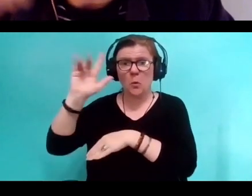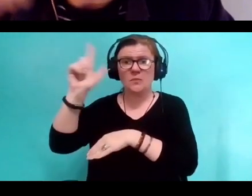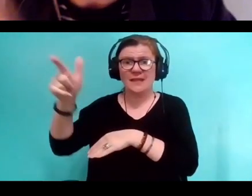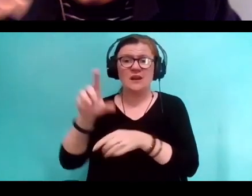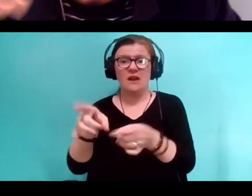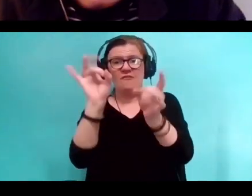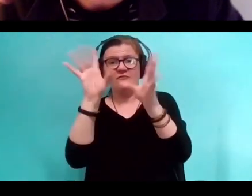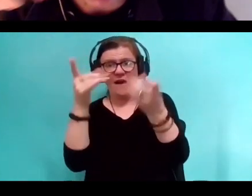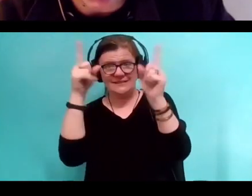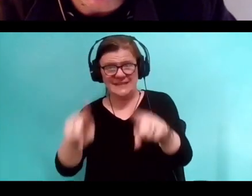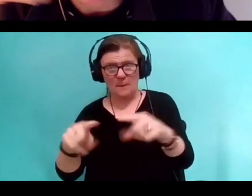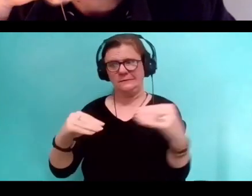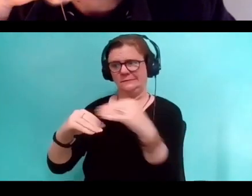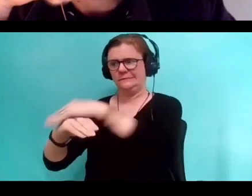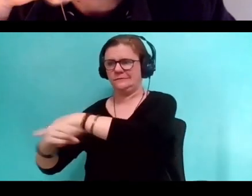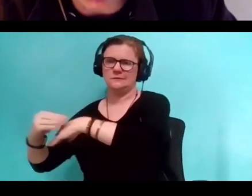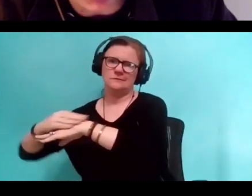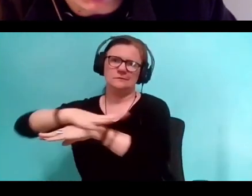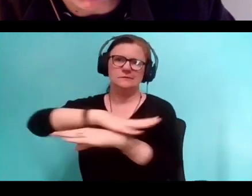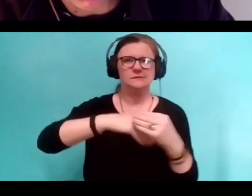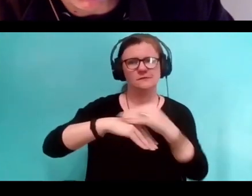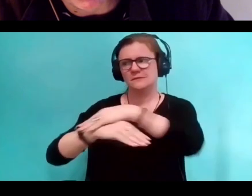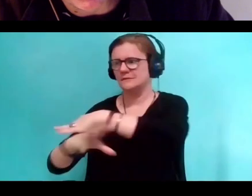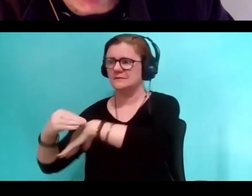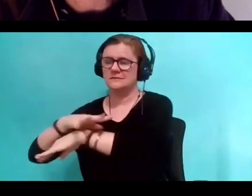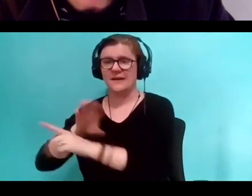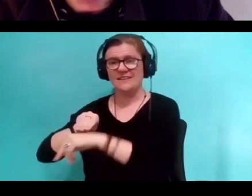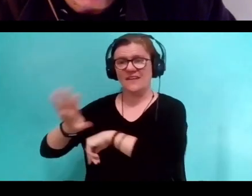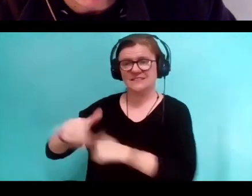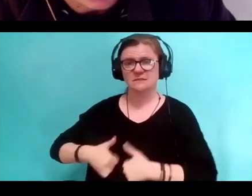by the violence, but not always and not necessarily